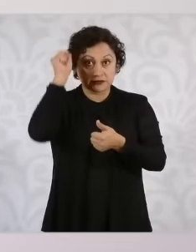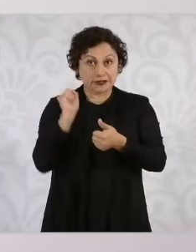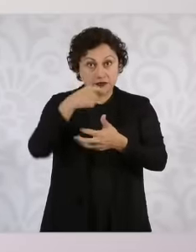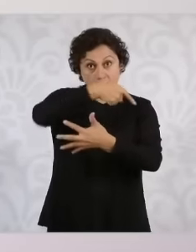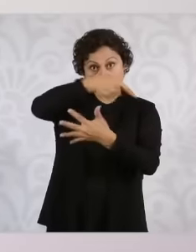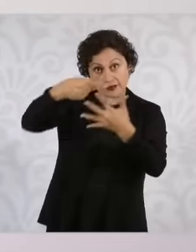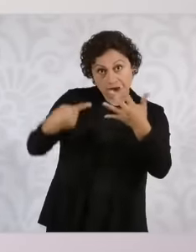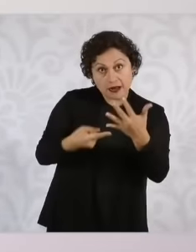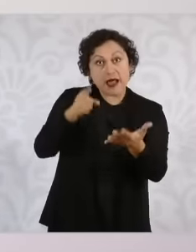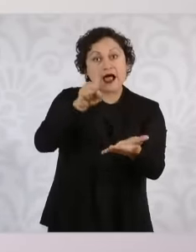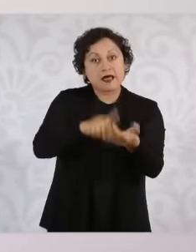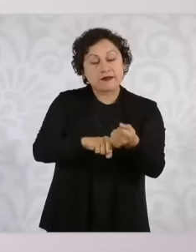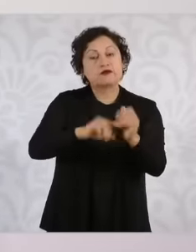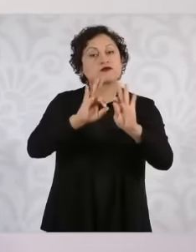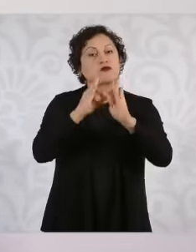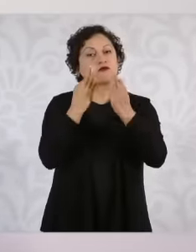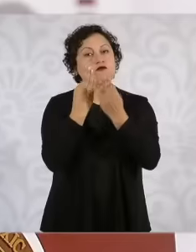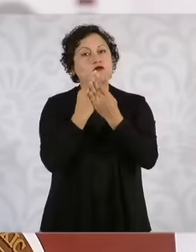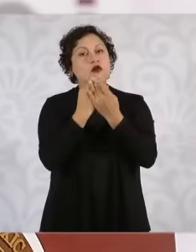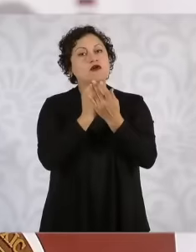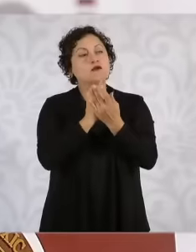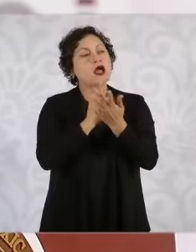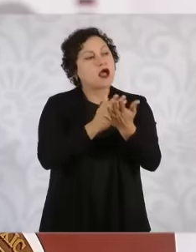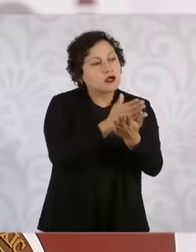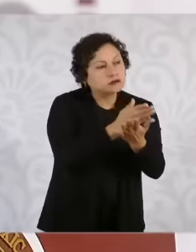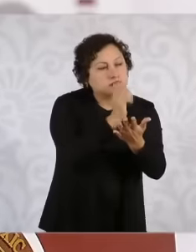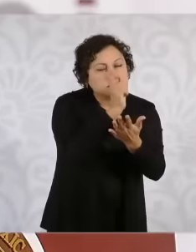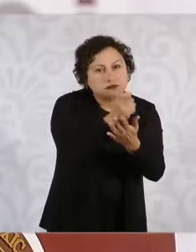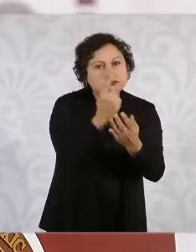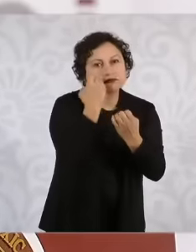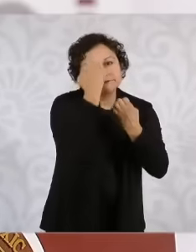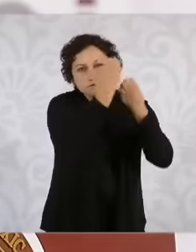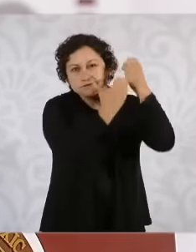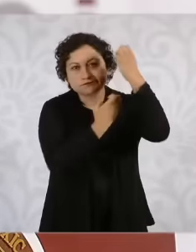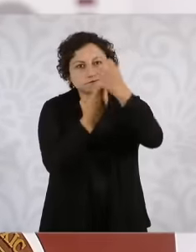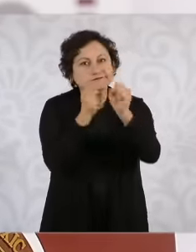intervention strategy to combat crimes. of high impact based on the aforementioned strategy,